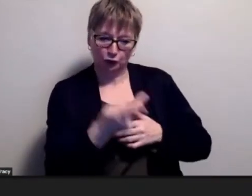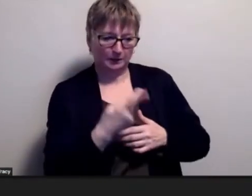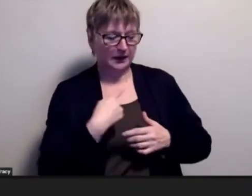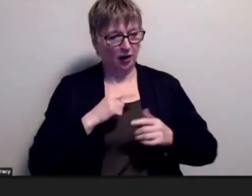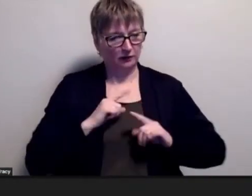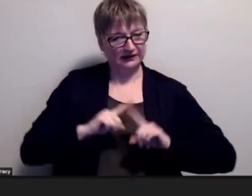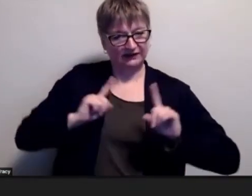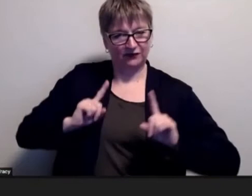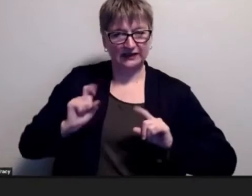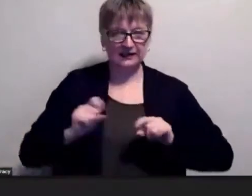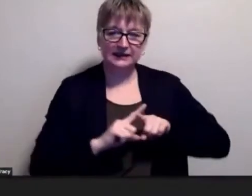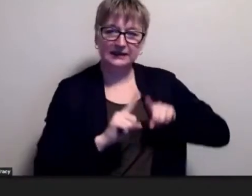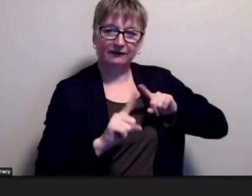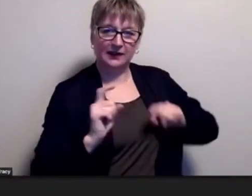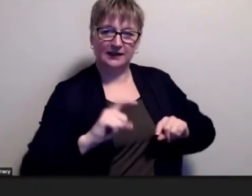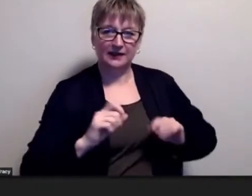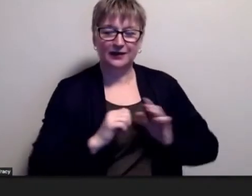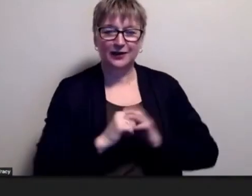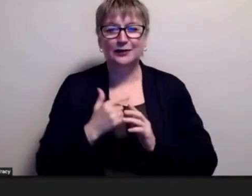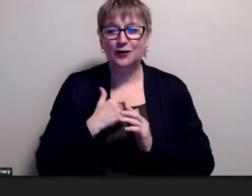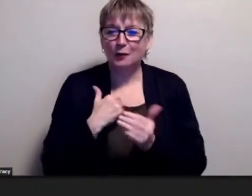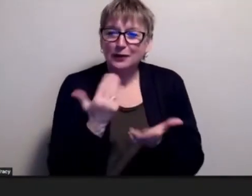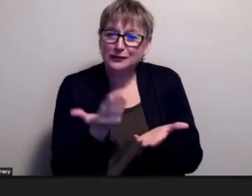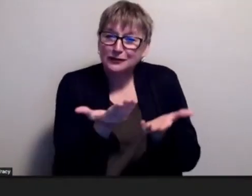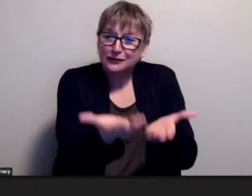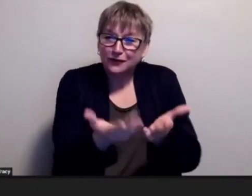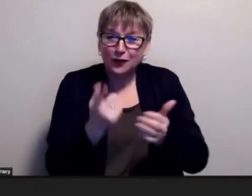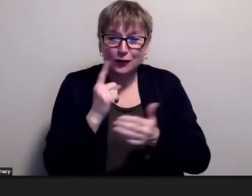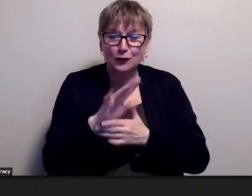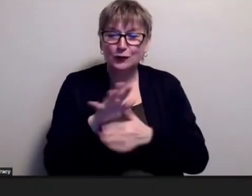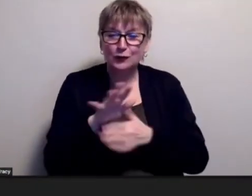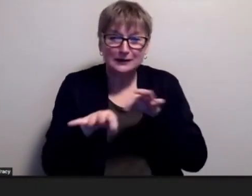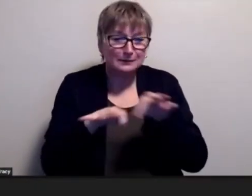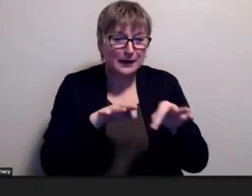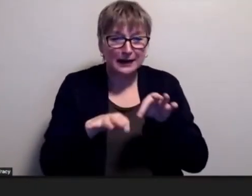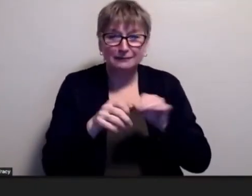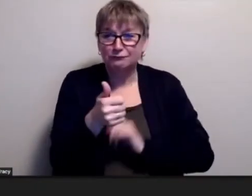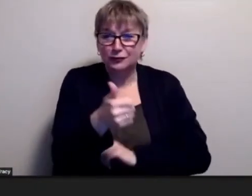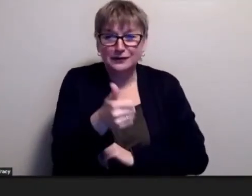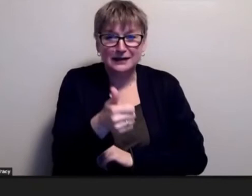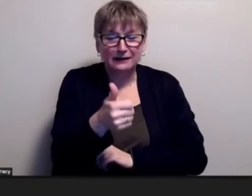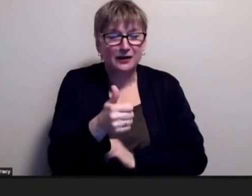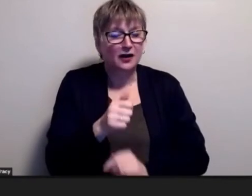first is to give you an opportunity to describe yourself some of the challenges that you've had